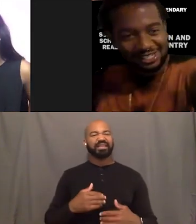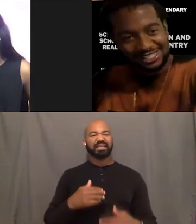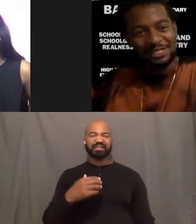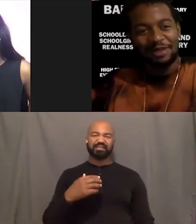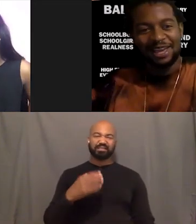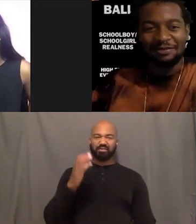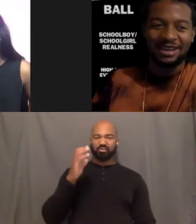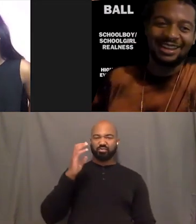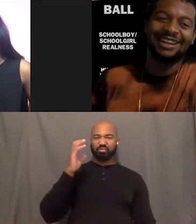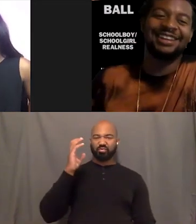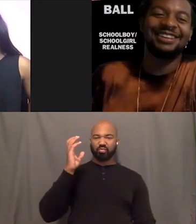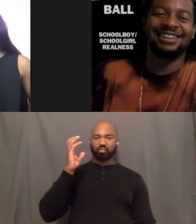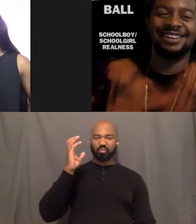what's this painting mean?